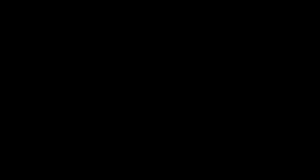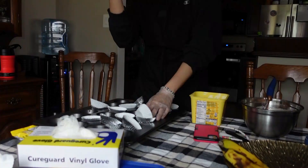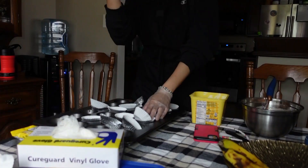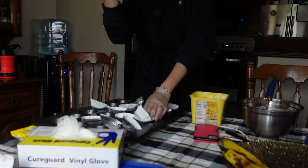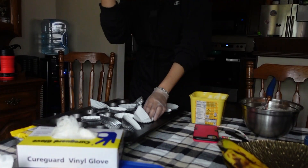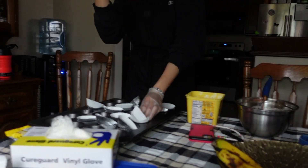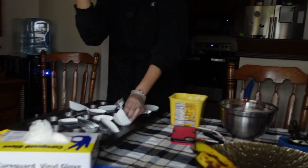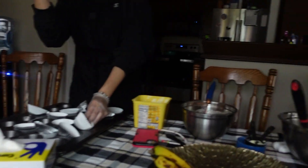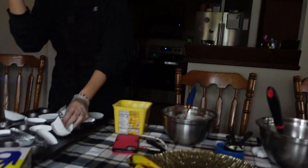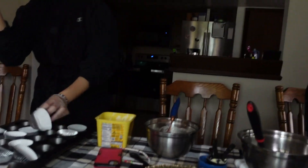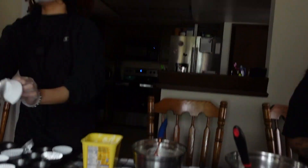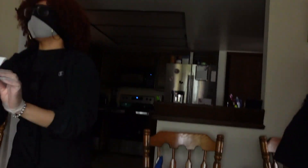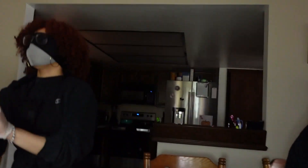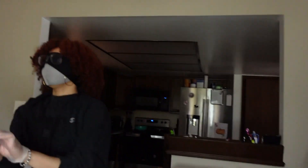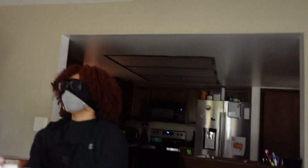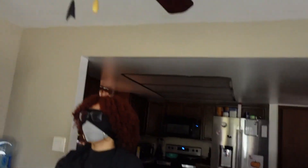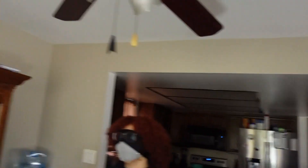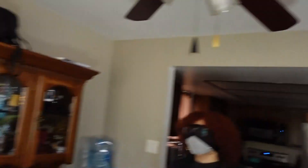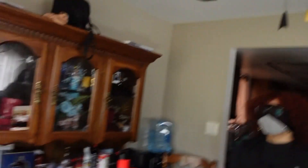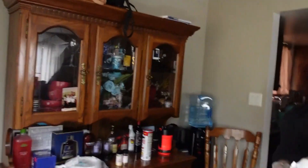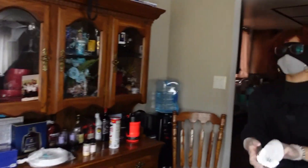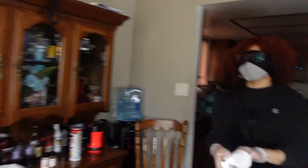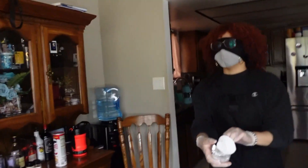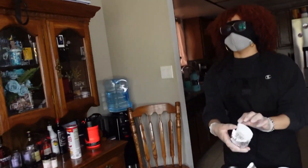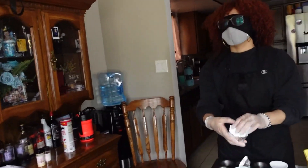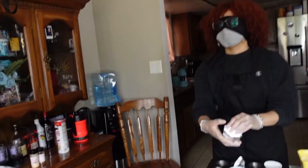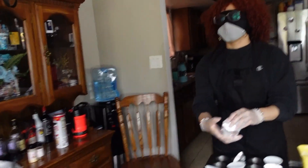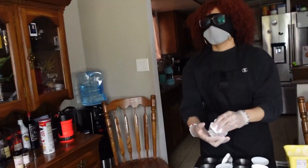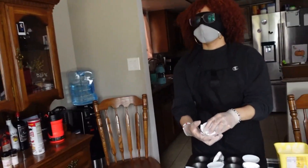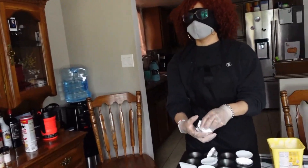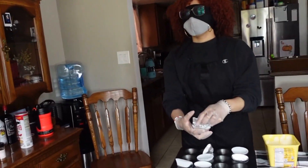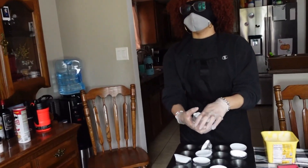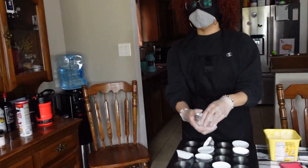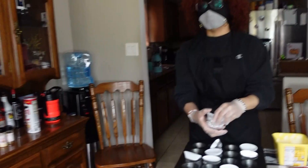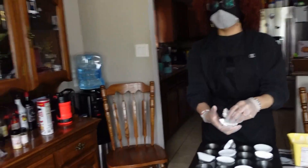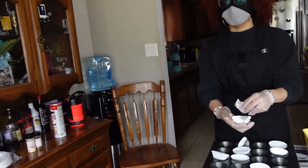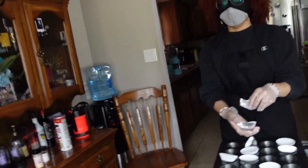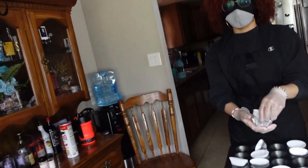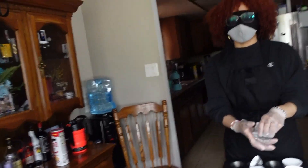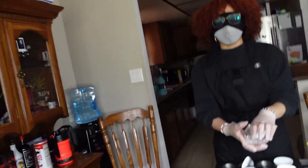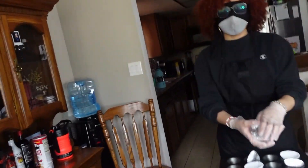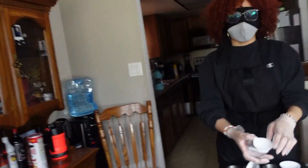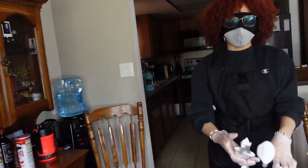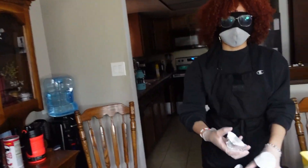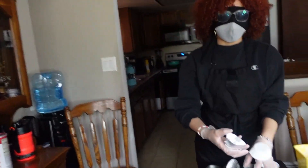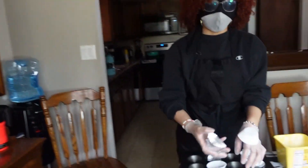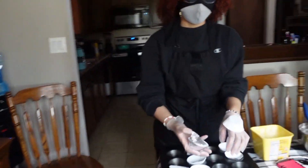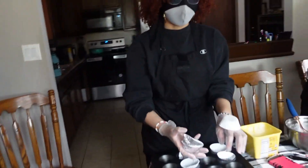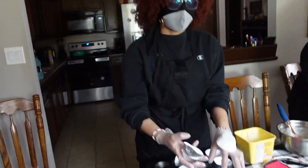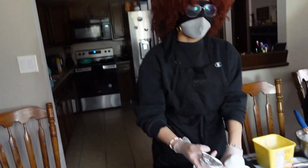there's multiple in here bro what are you doing over here over here taking Alyssa what's going on